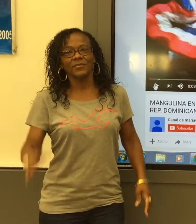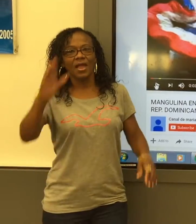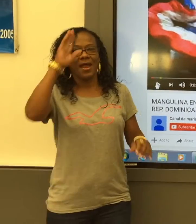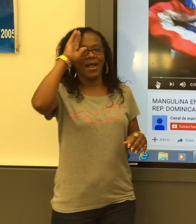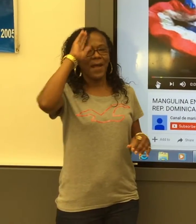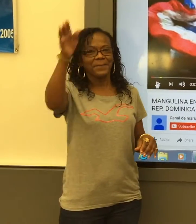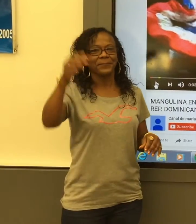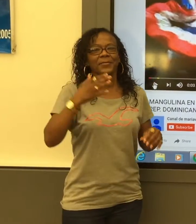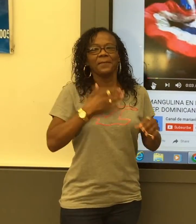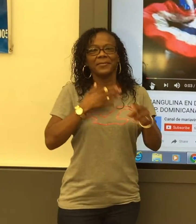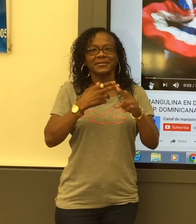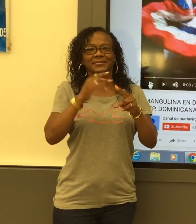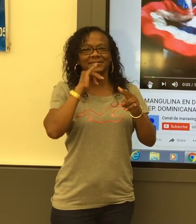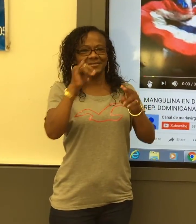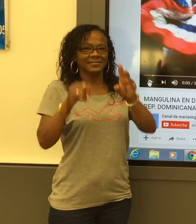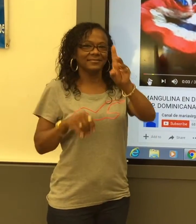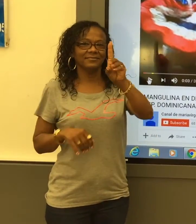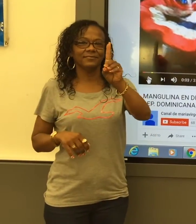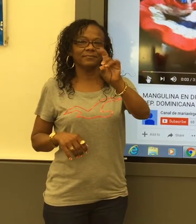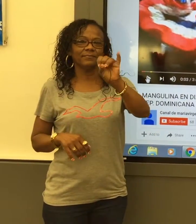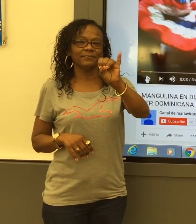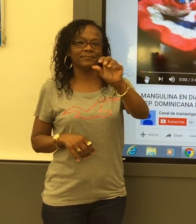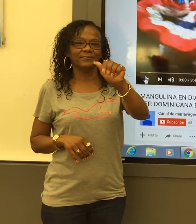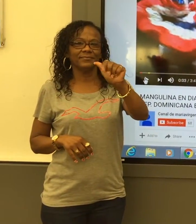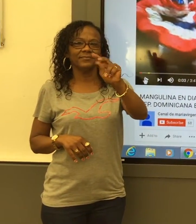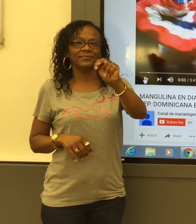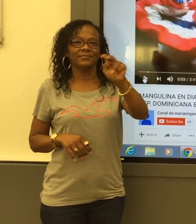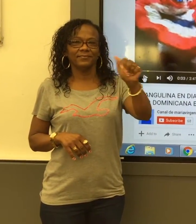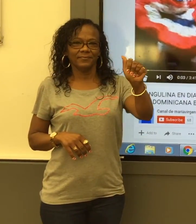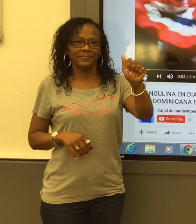Hola! My name is Diana Ledesma.